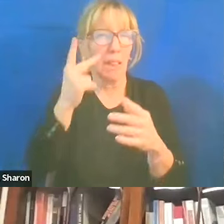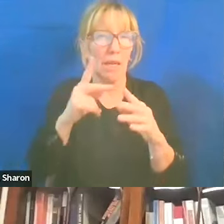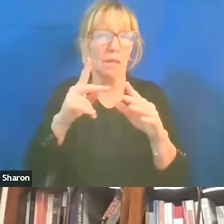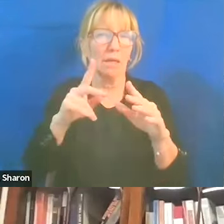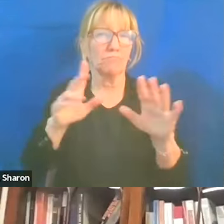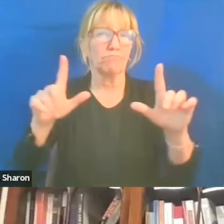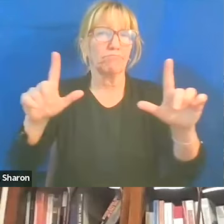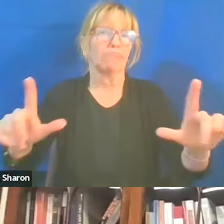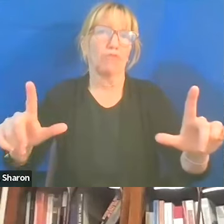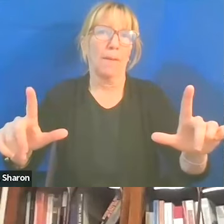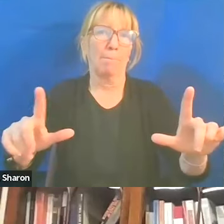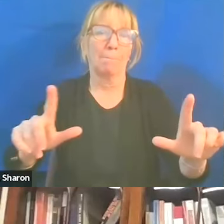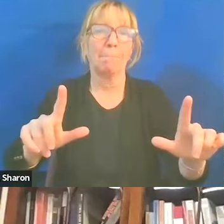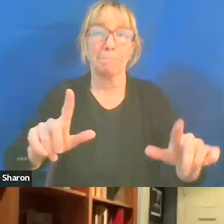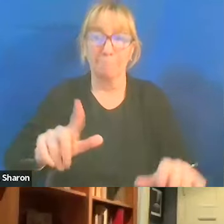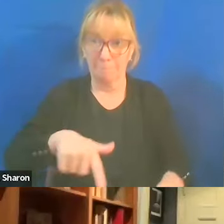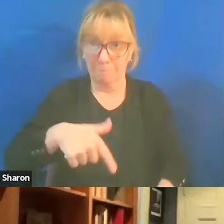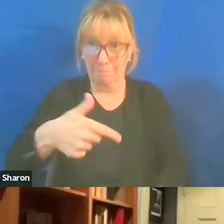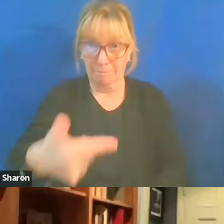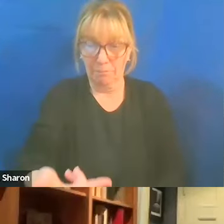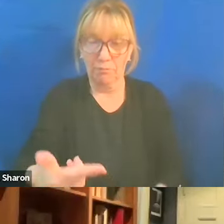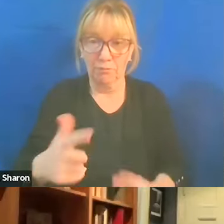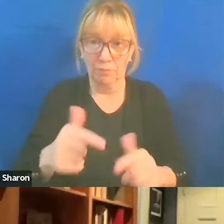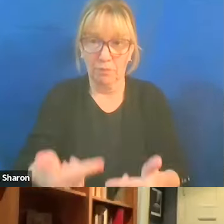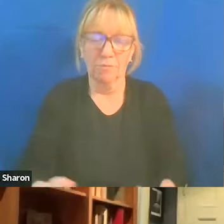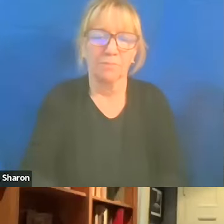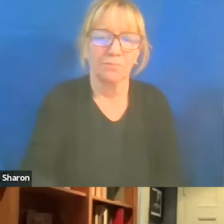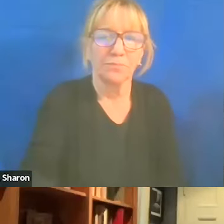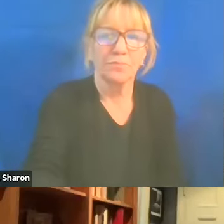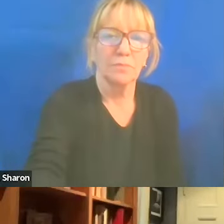Then you have, I think '67 was a watershed,